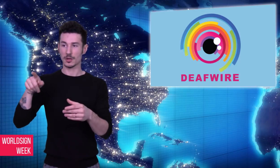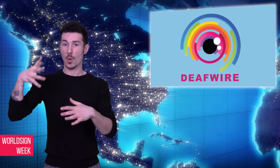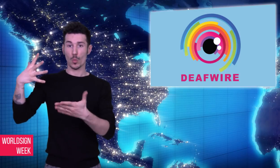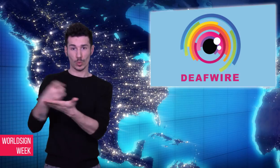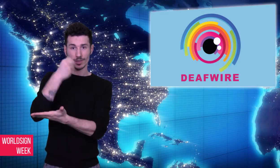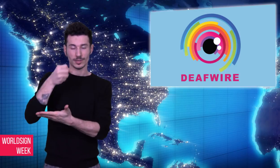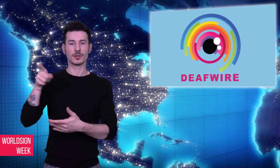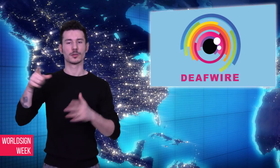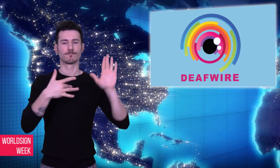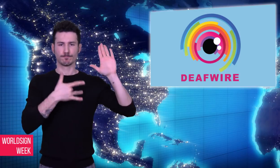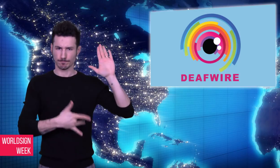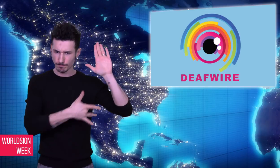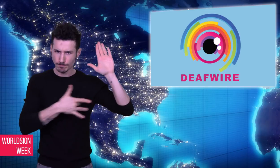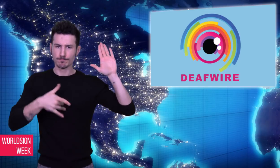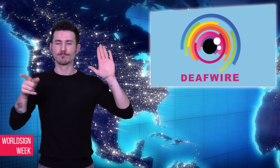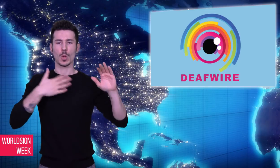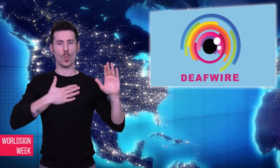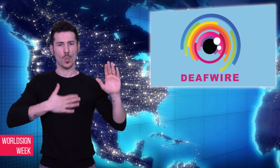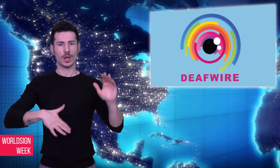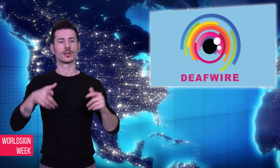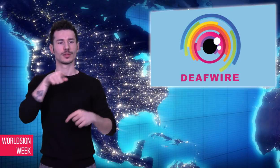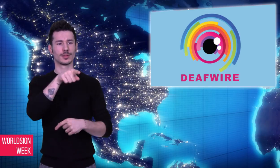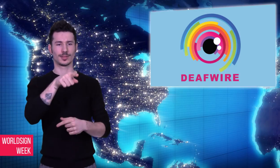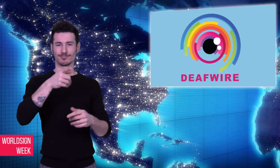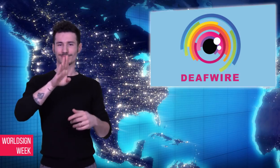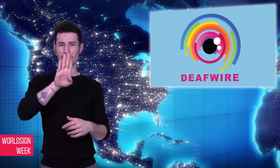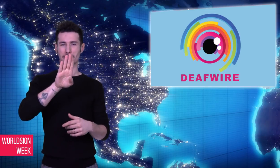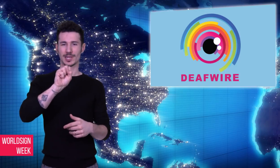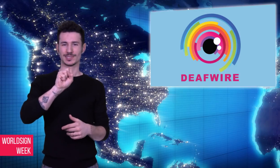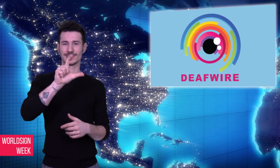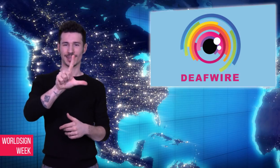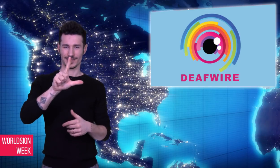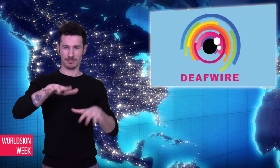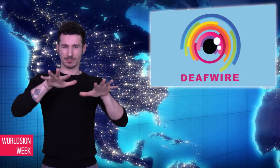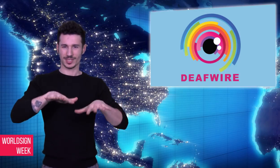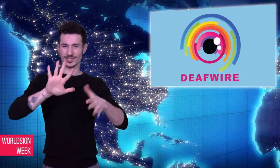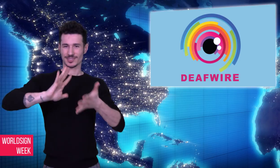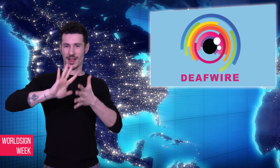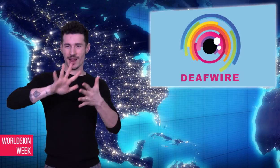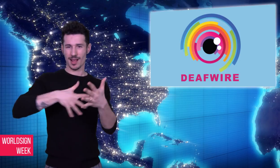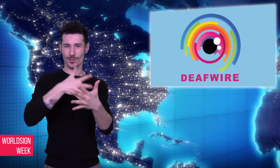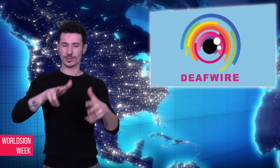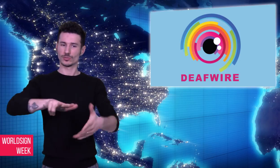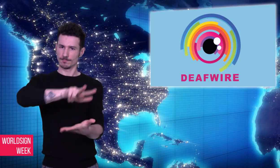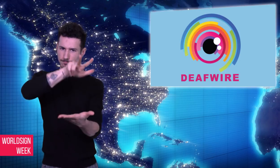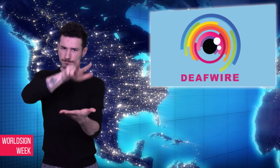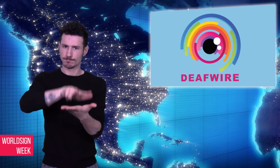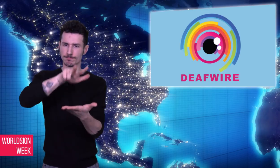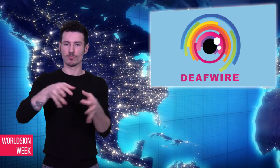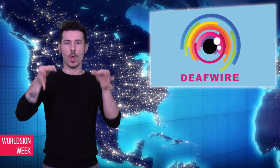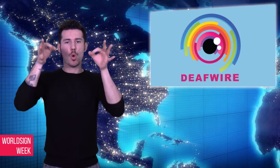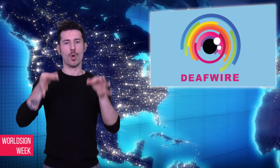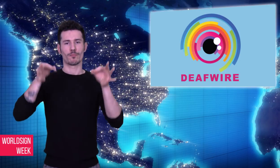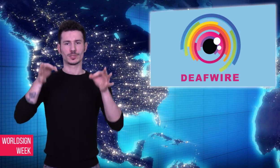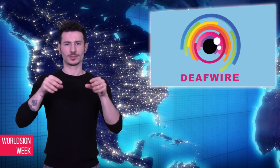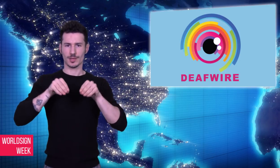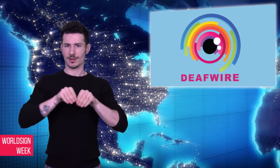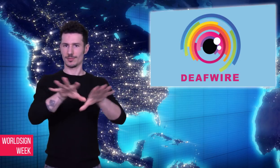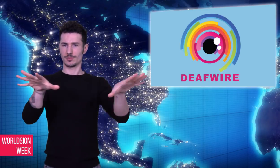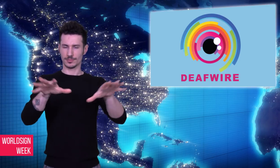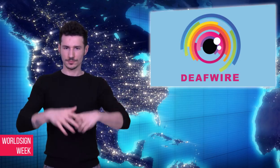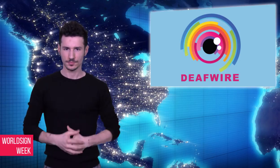BSL as an official language.